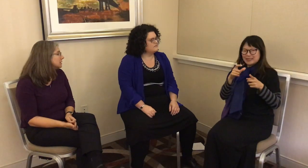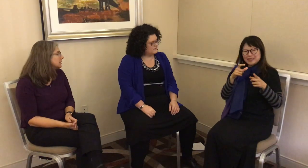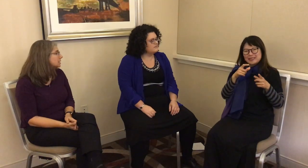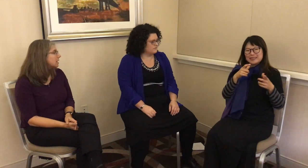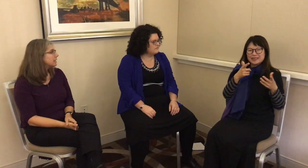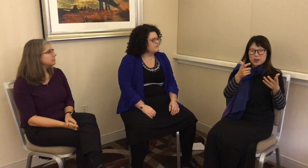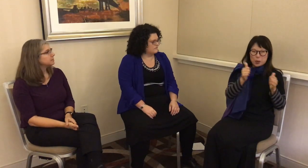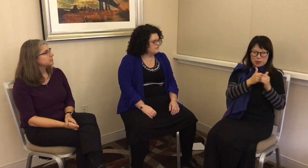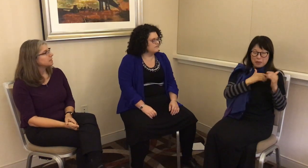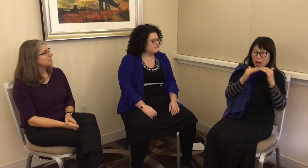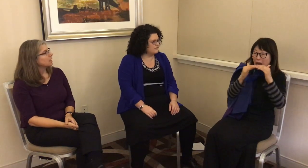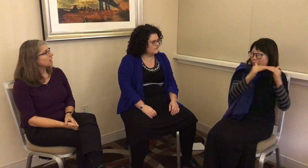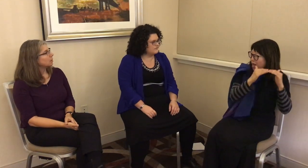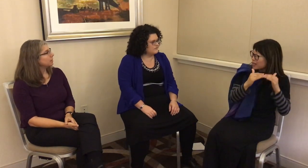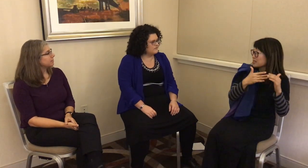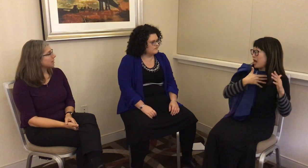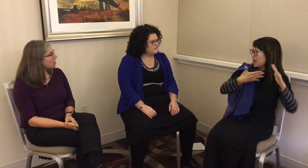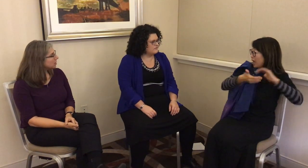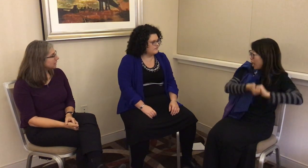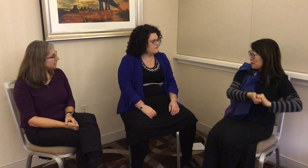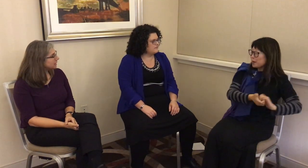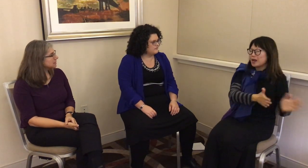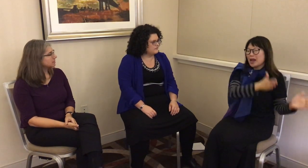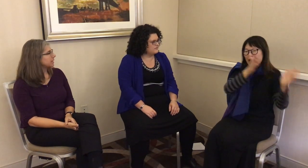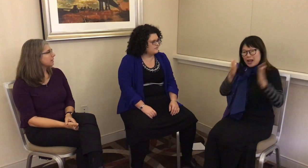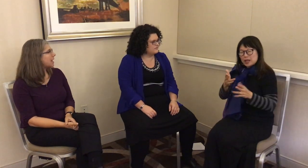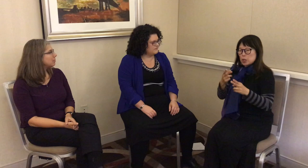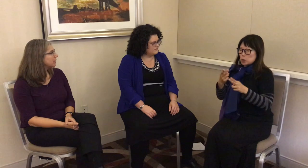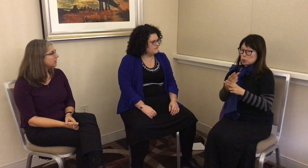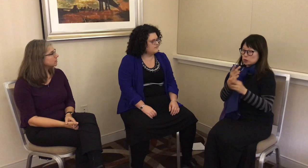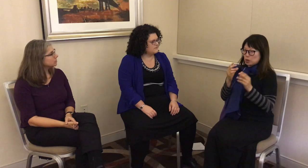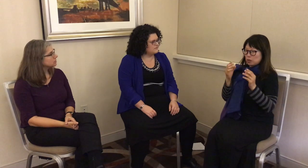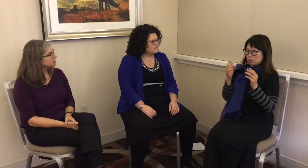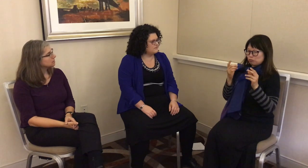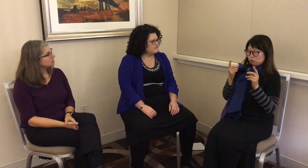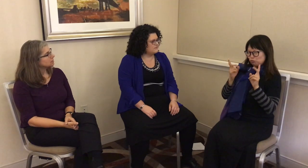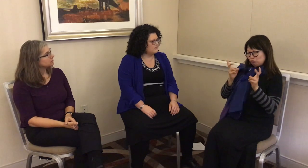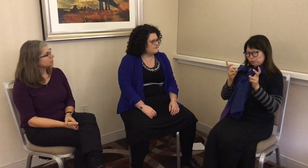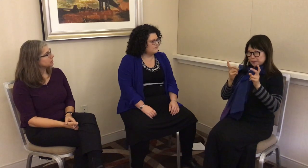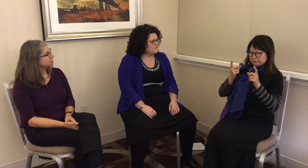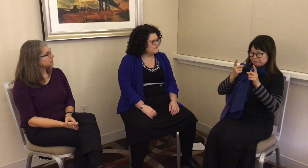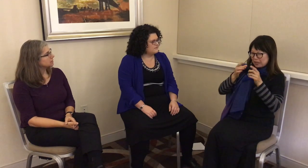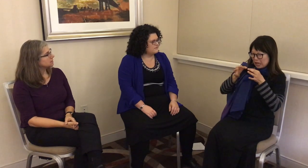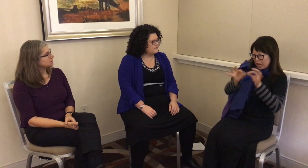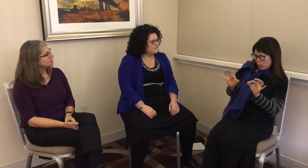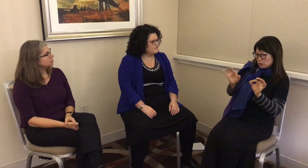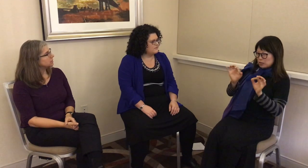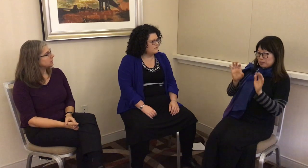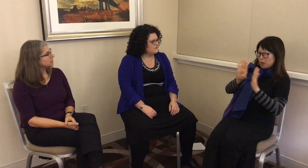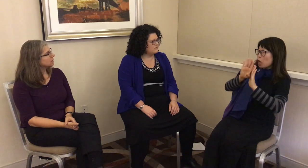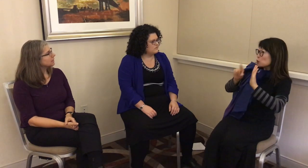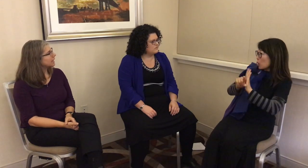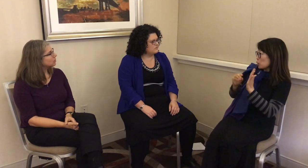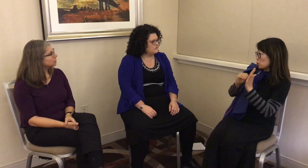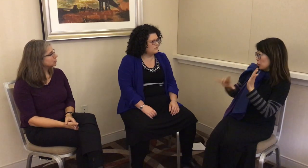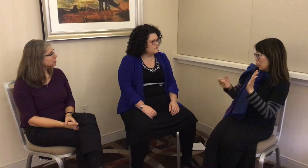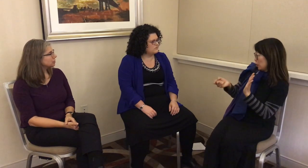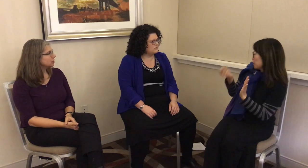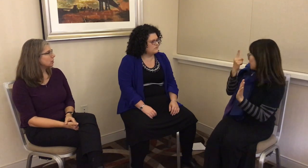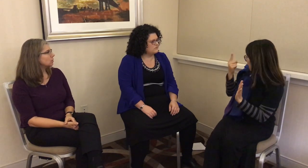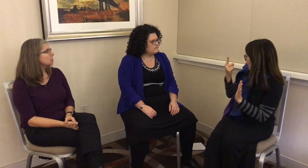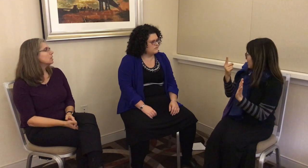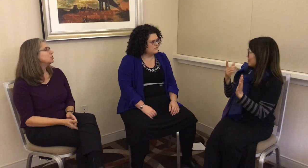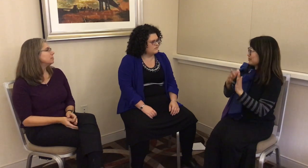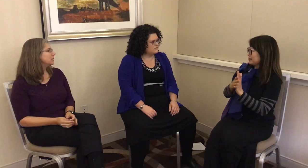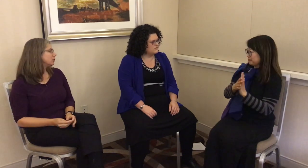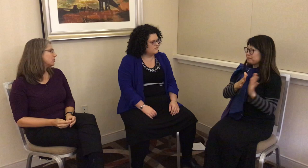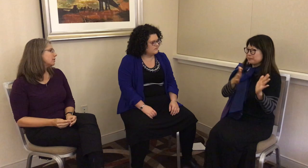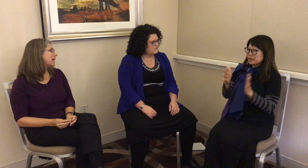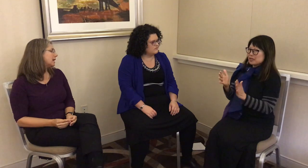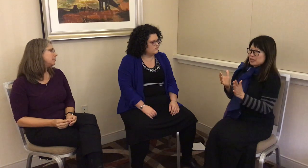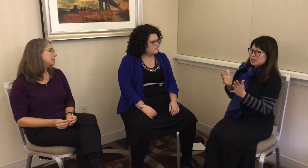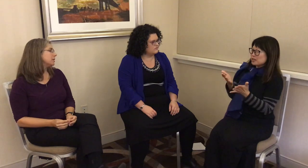at times with my colleagues and my collaborators versus using language to make sure that people